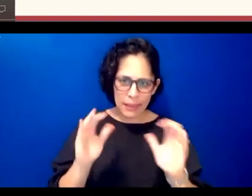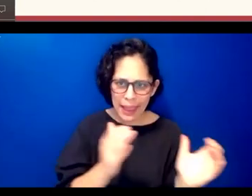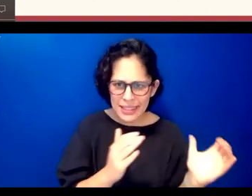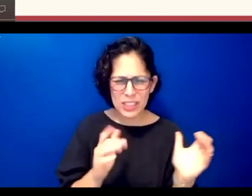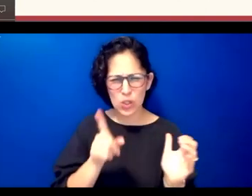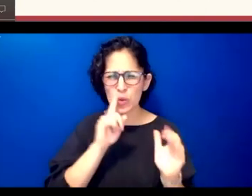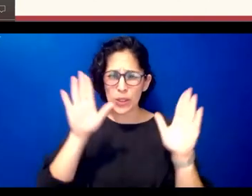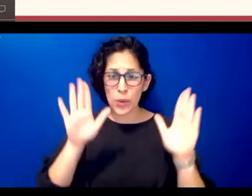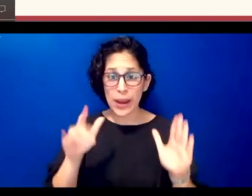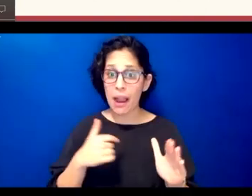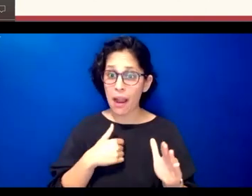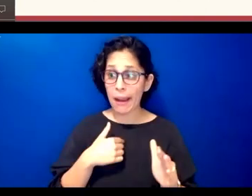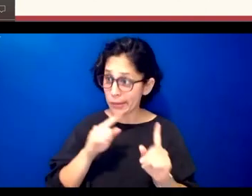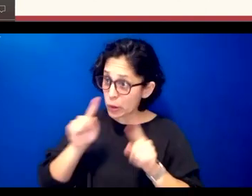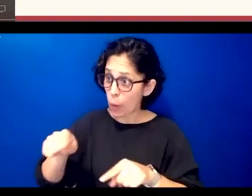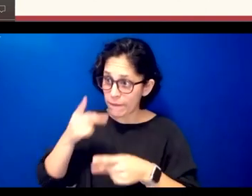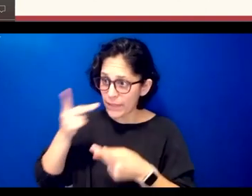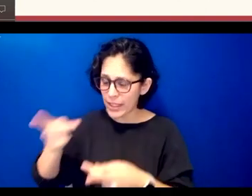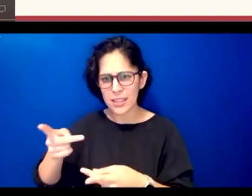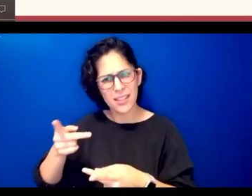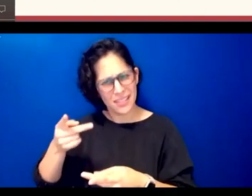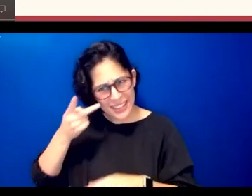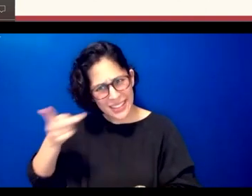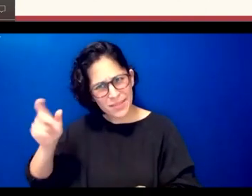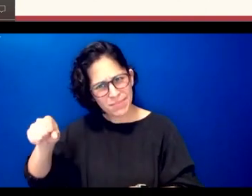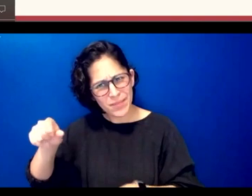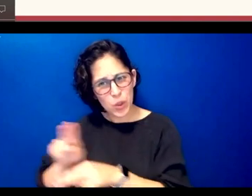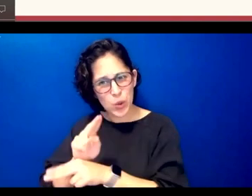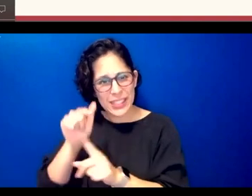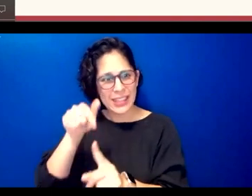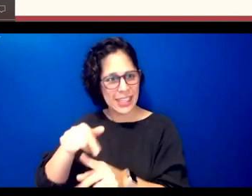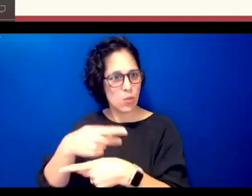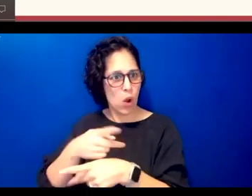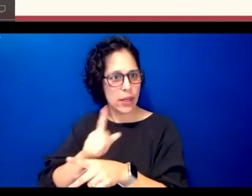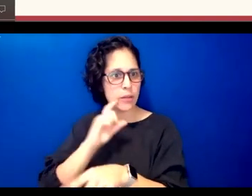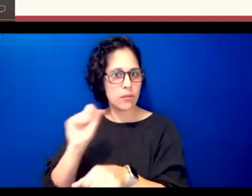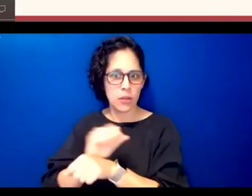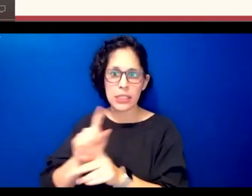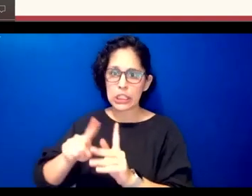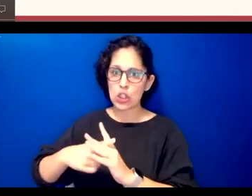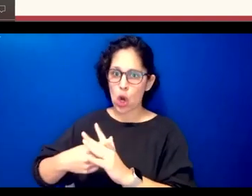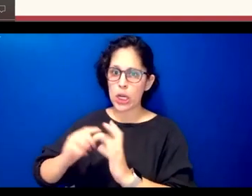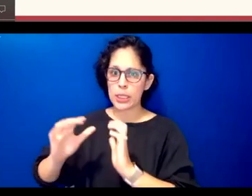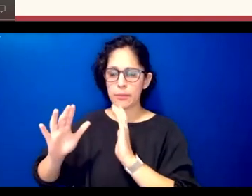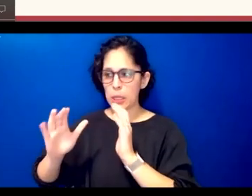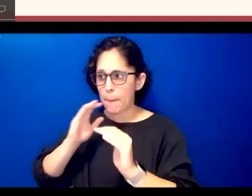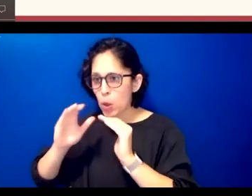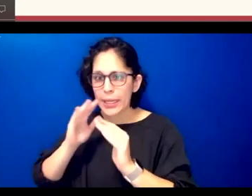they're actually using this product to begin to communicate with one another um even if